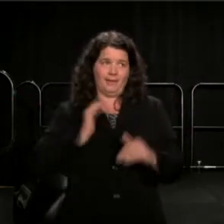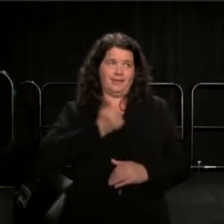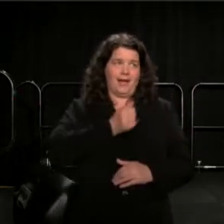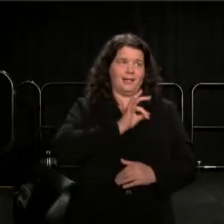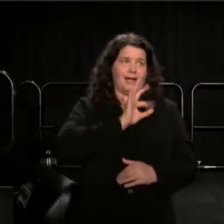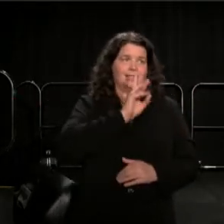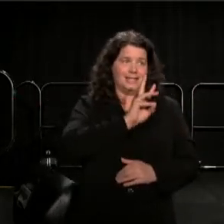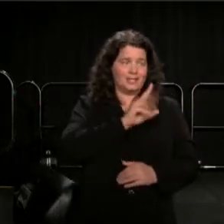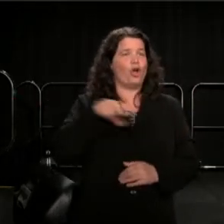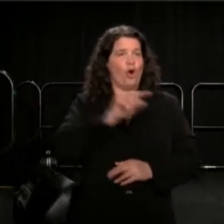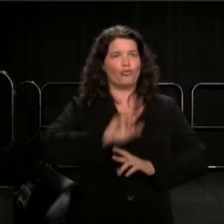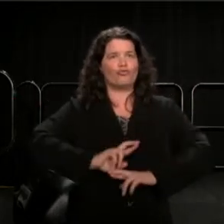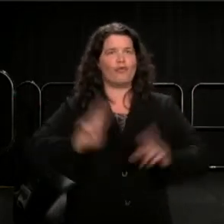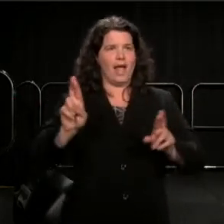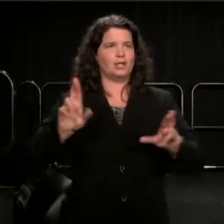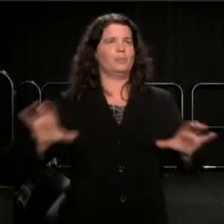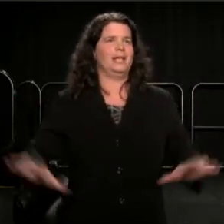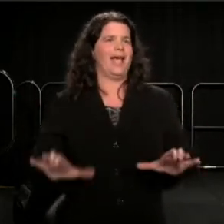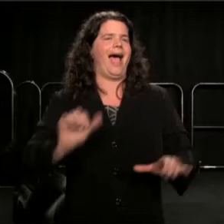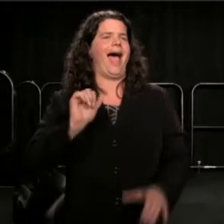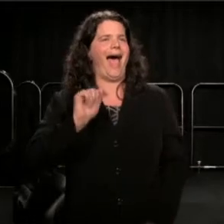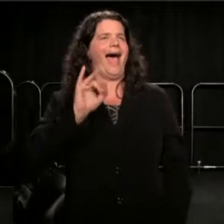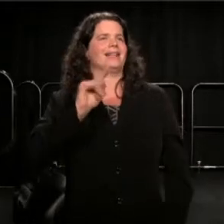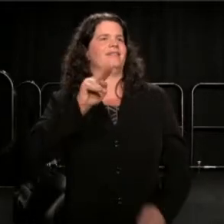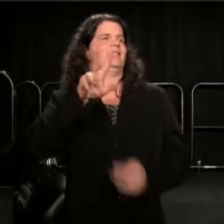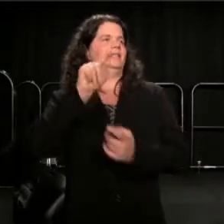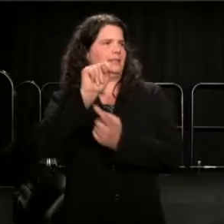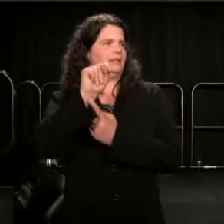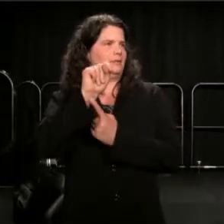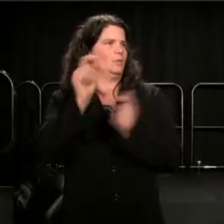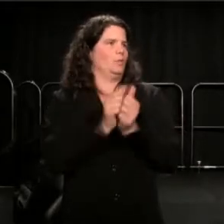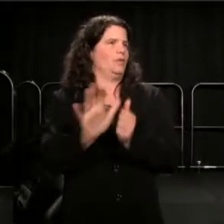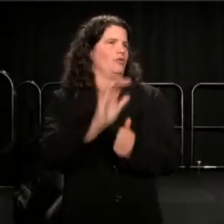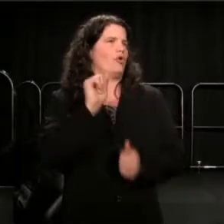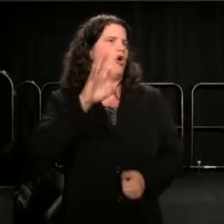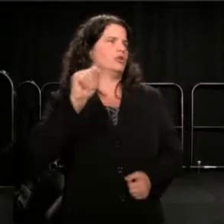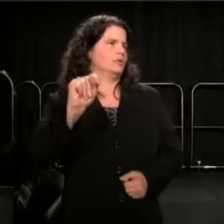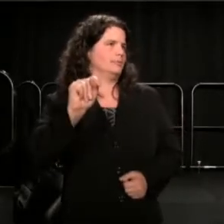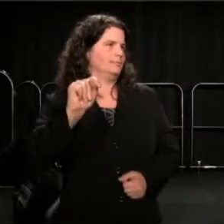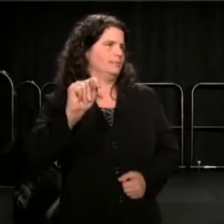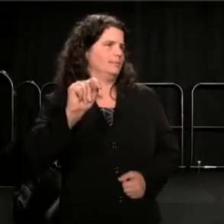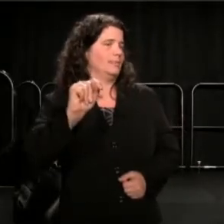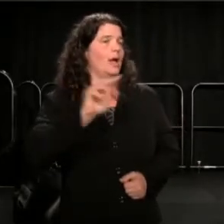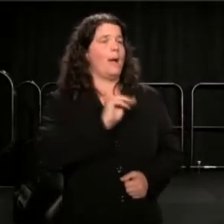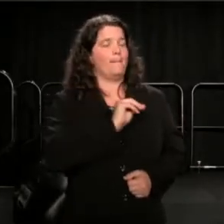So action, a MOVE-MENT, calls for many movers,